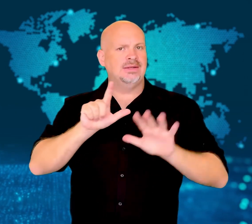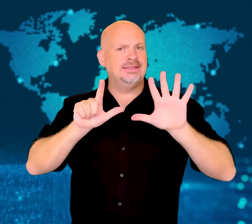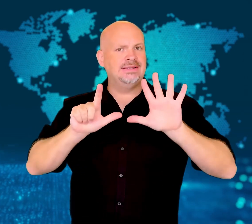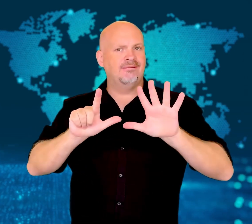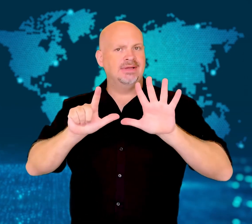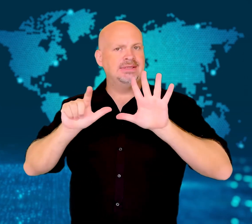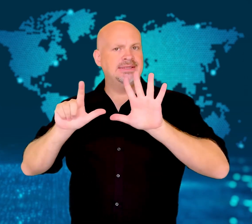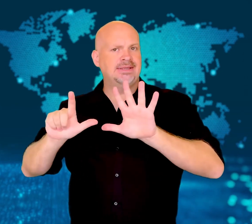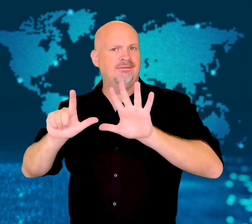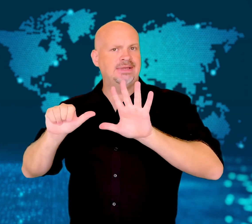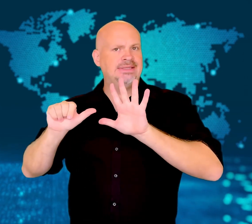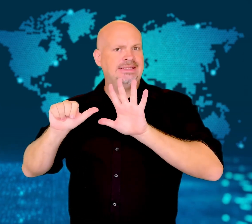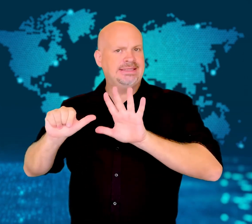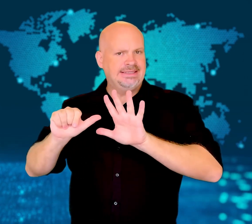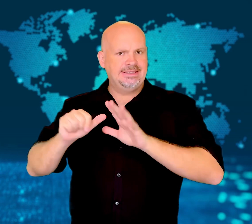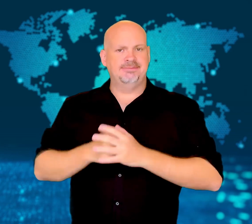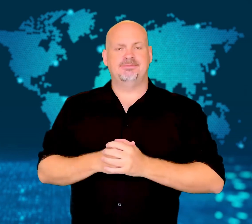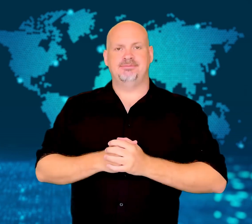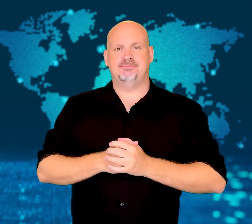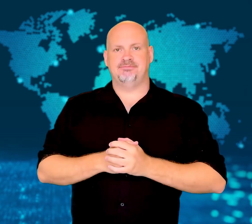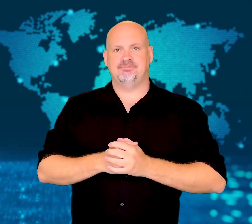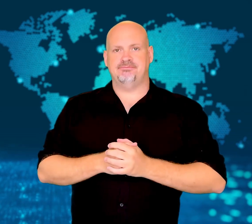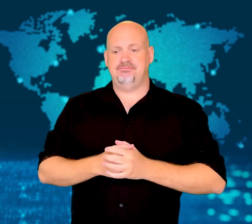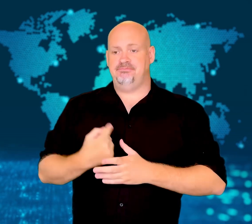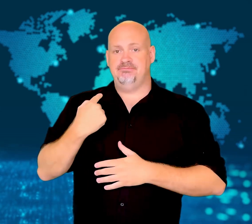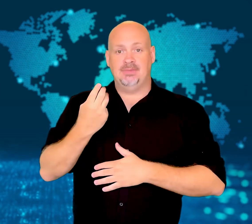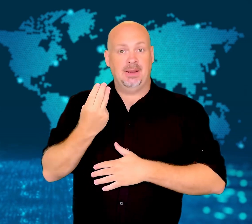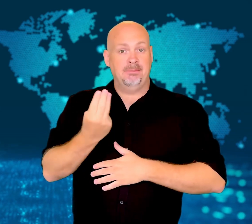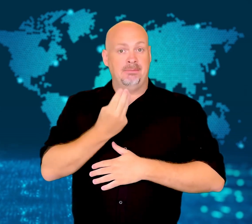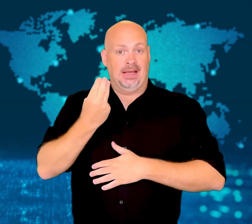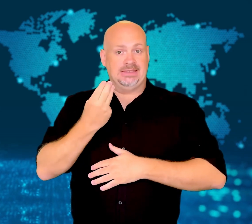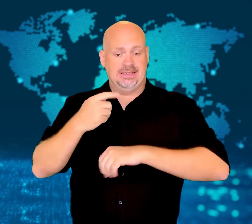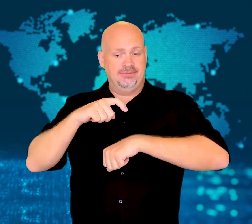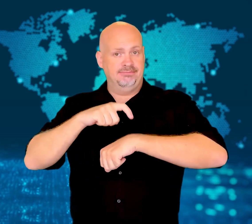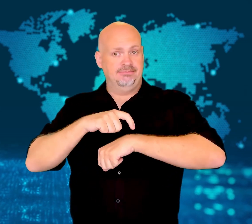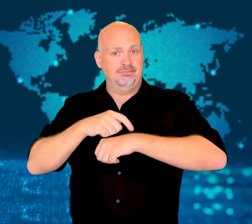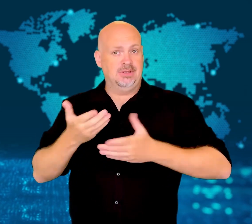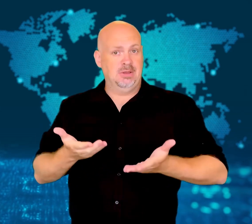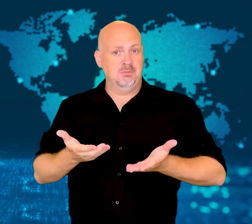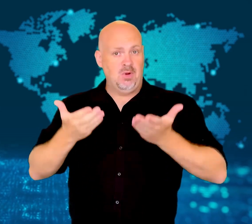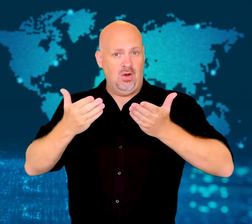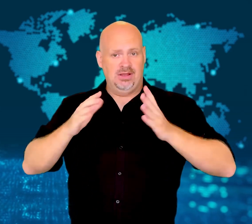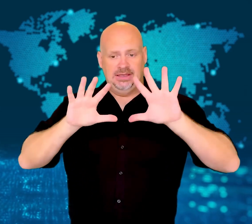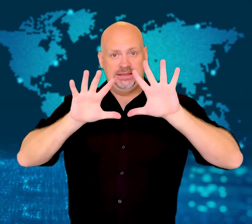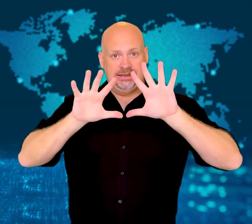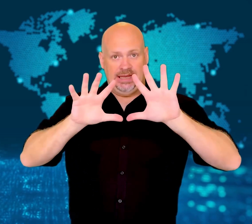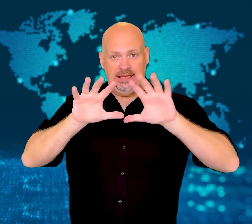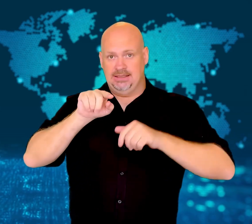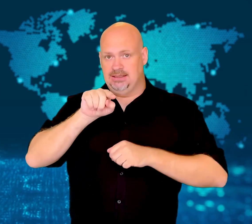the country's independence from Britain's governance in 1776.